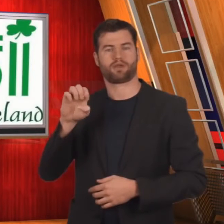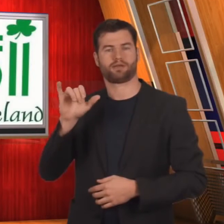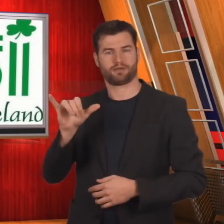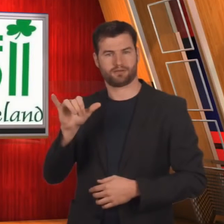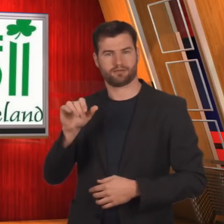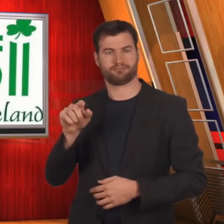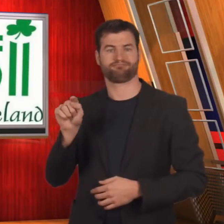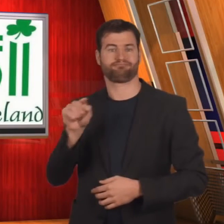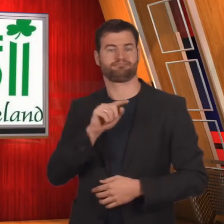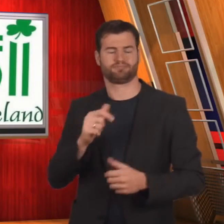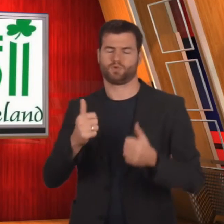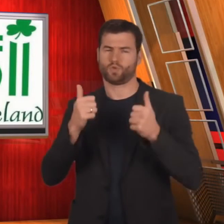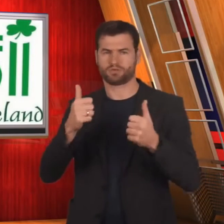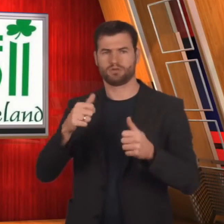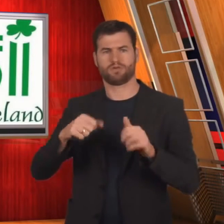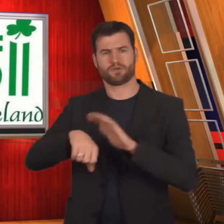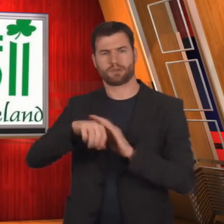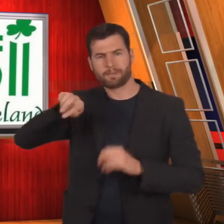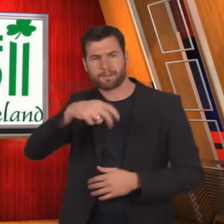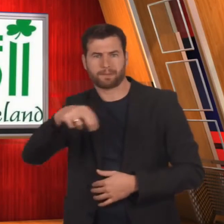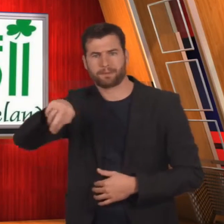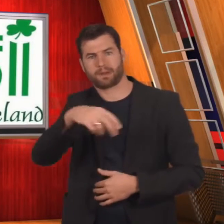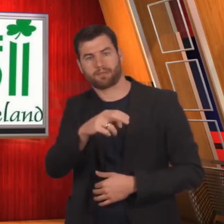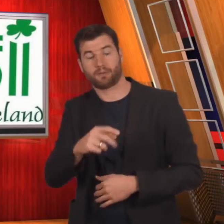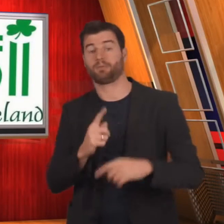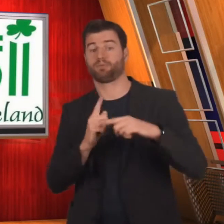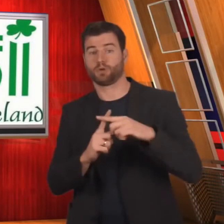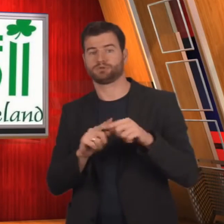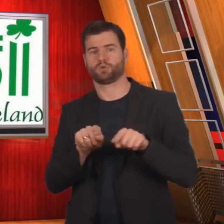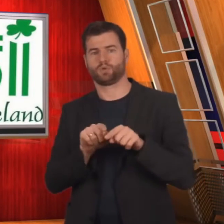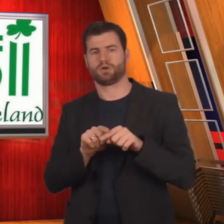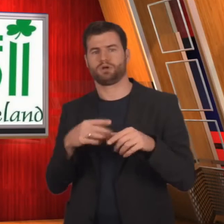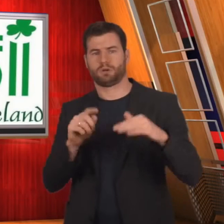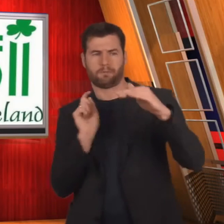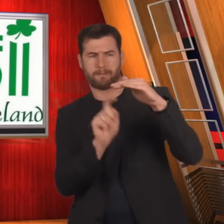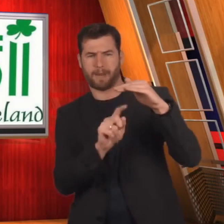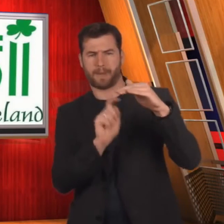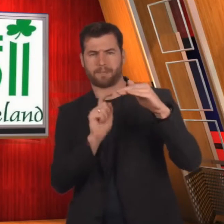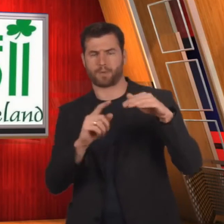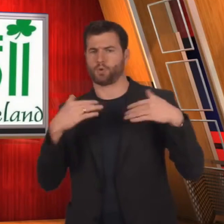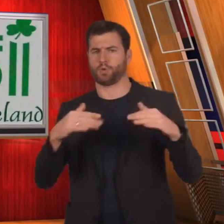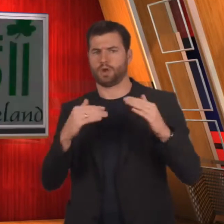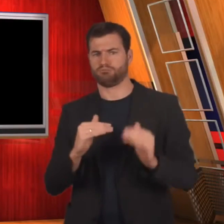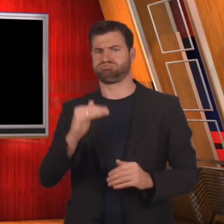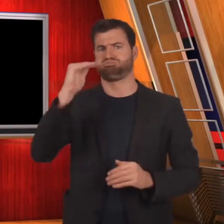of the tournament.